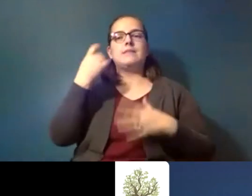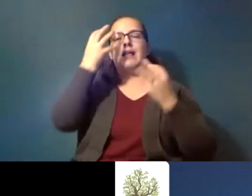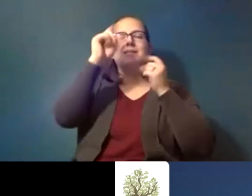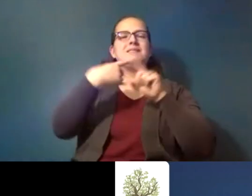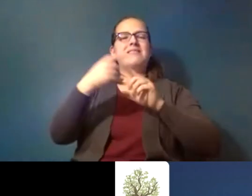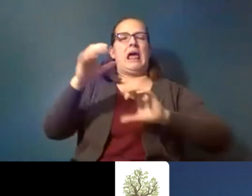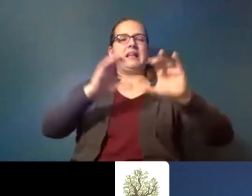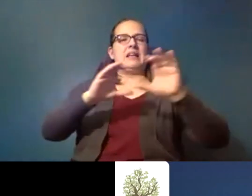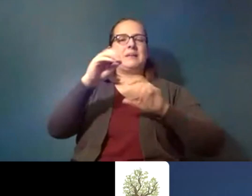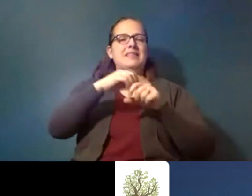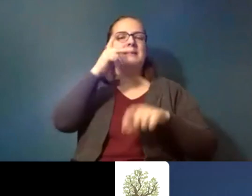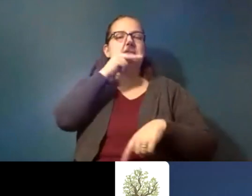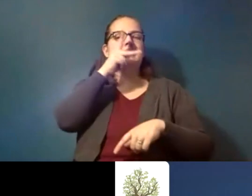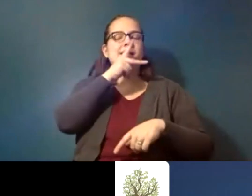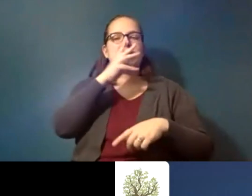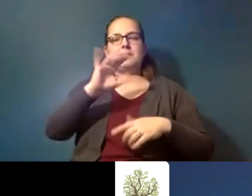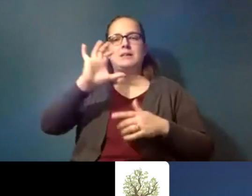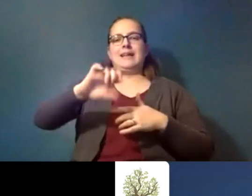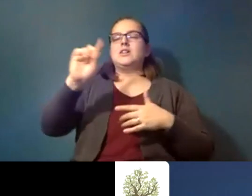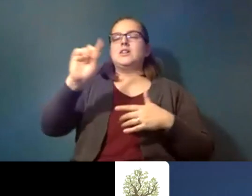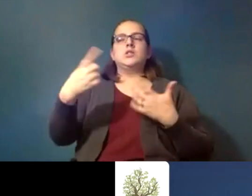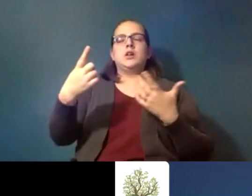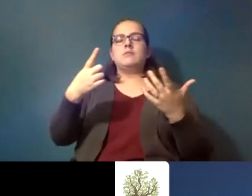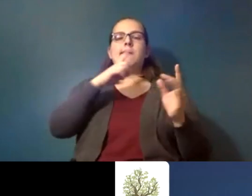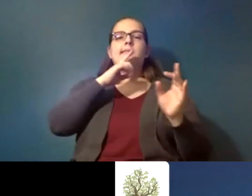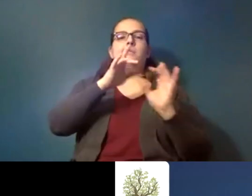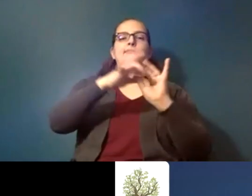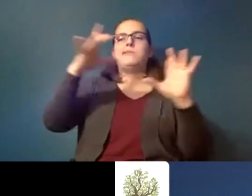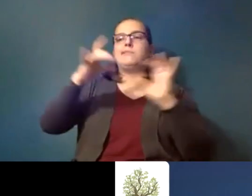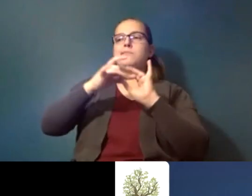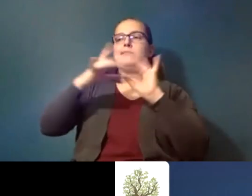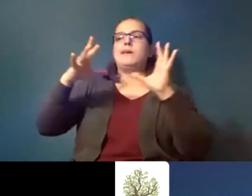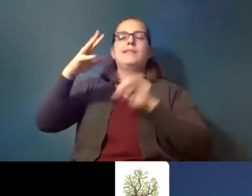that are in plastics and that's just you're releasing them into the environment it's also